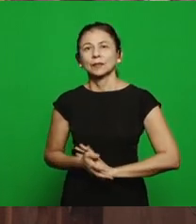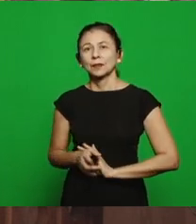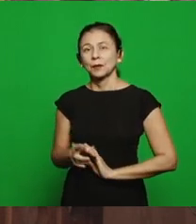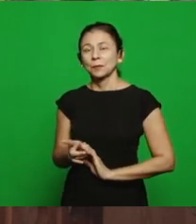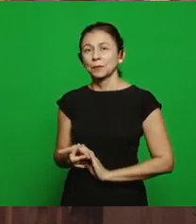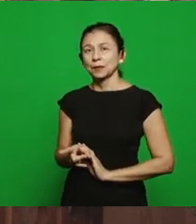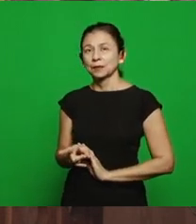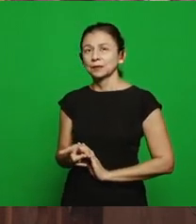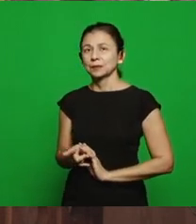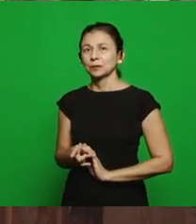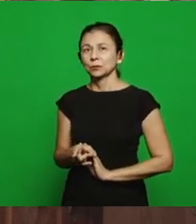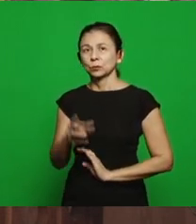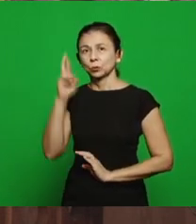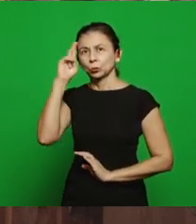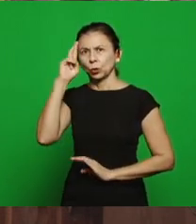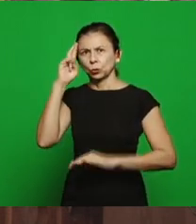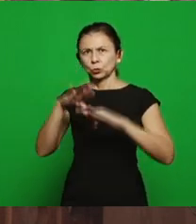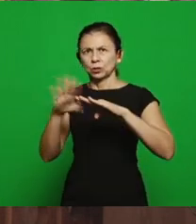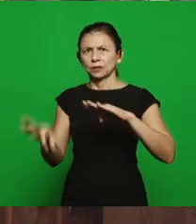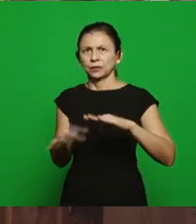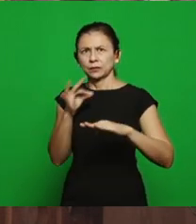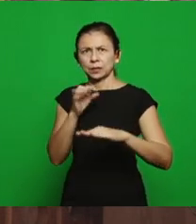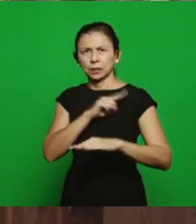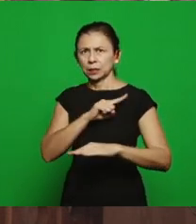I don't sell it or change it, this is the inheritance of